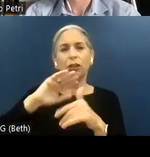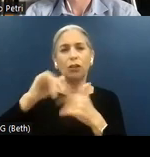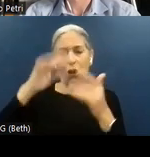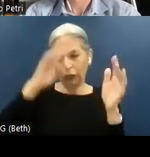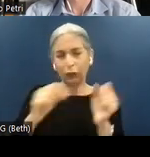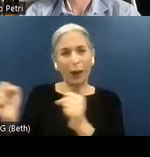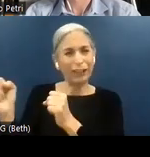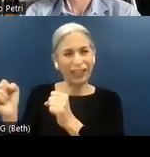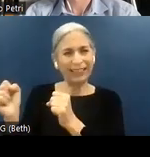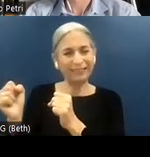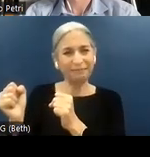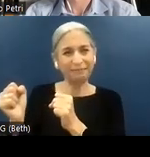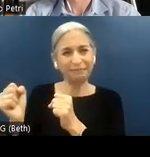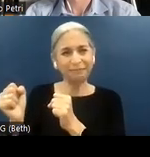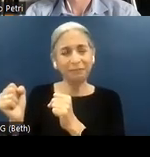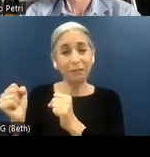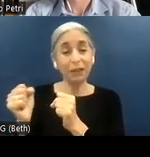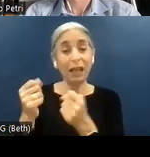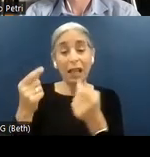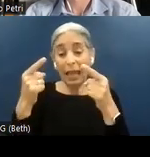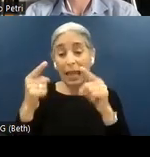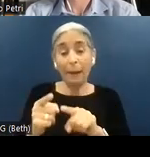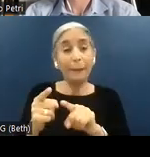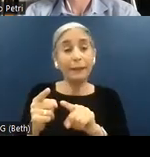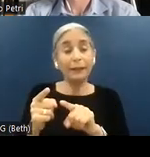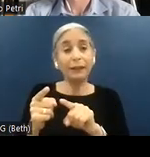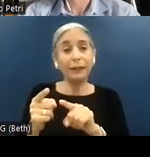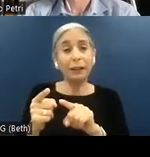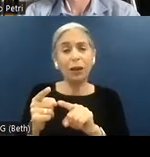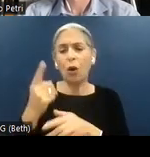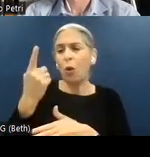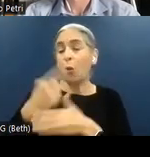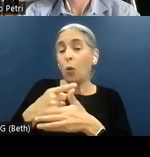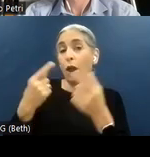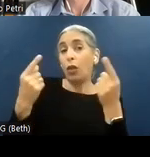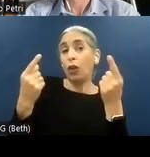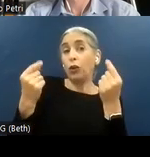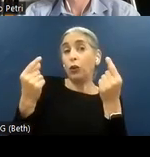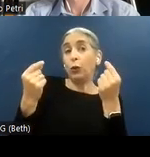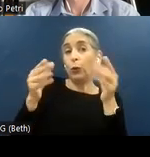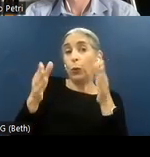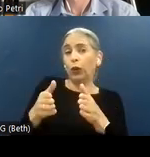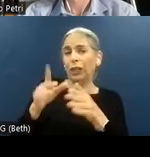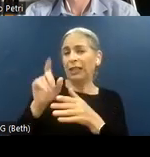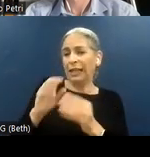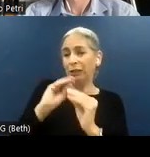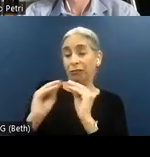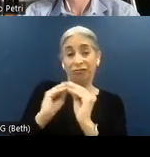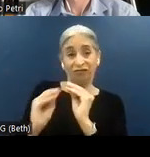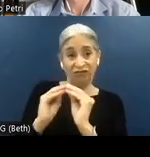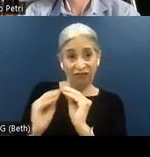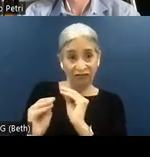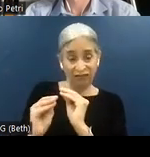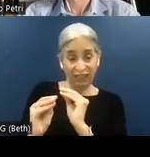And when it comes to what the doers who actually needs to remediate needs to receive from an